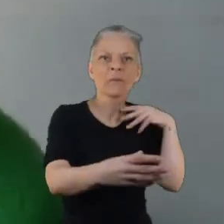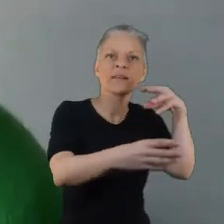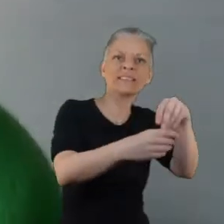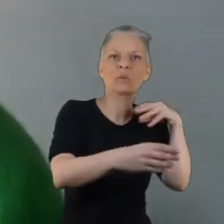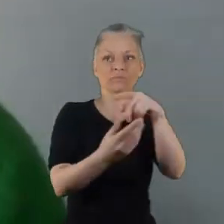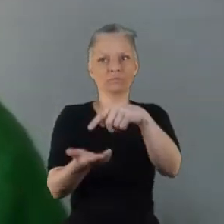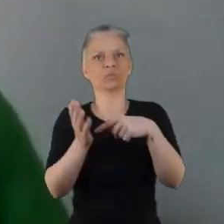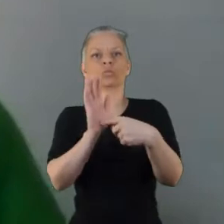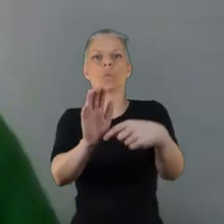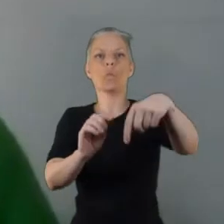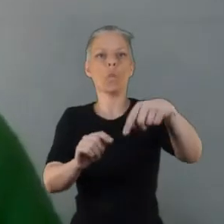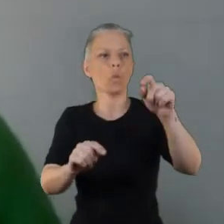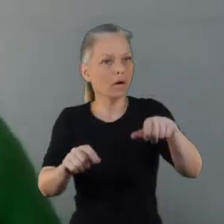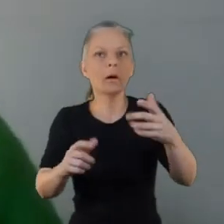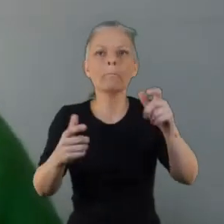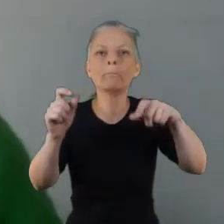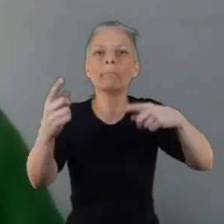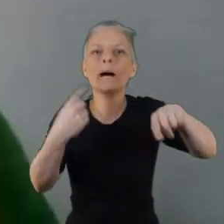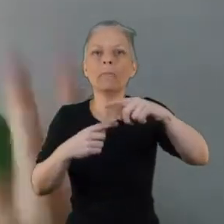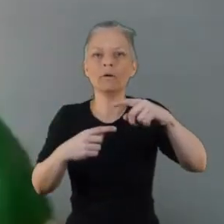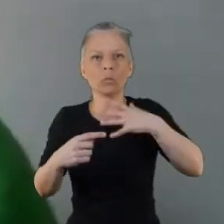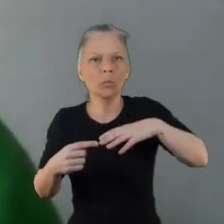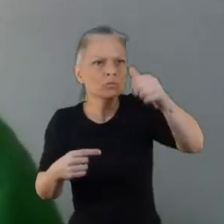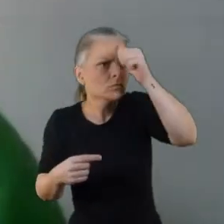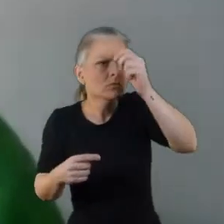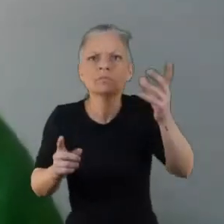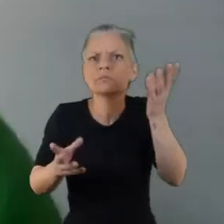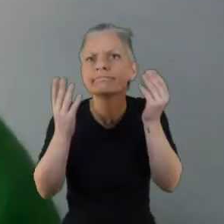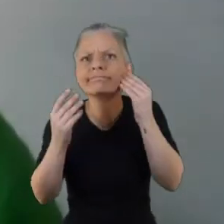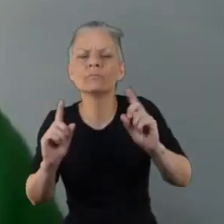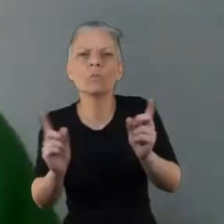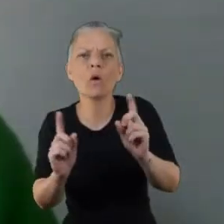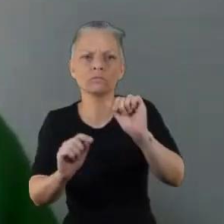I think that sometimes as workers we feel like we've just got so much on our plate and